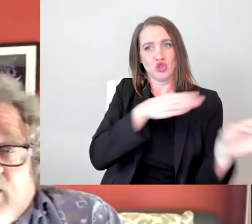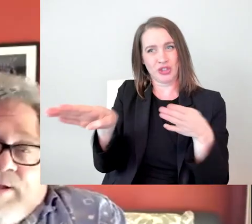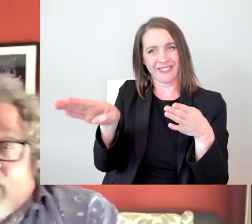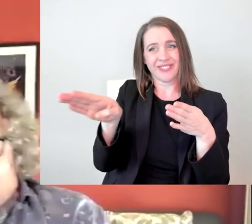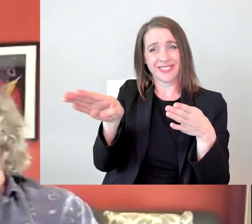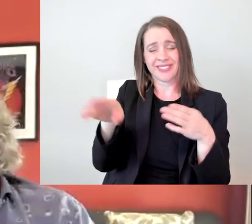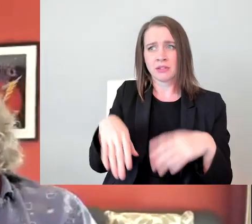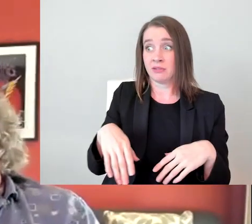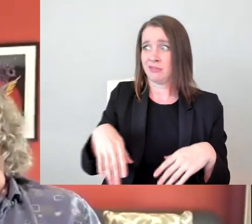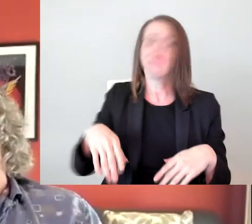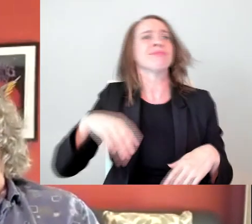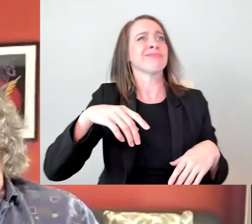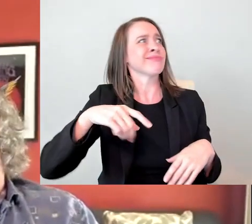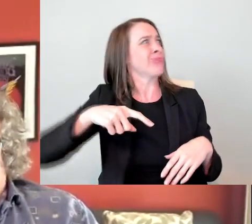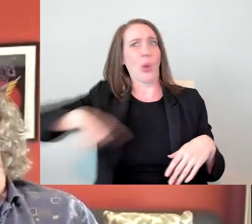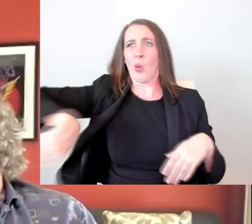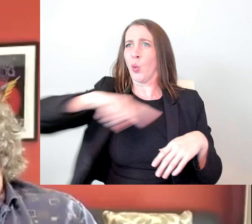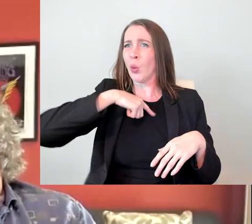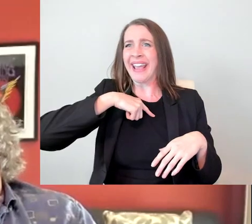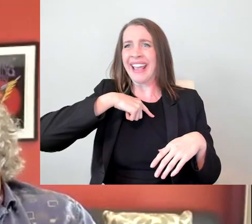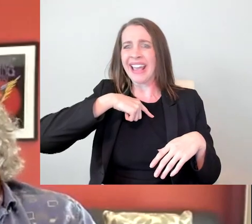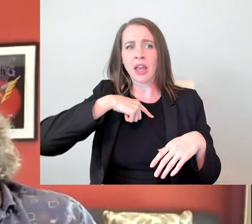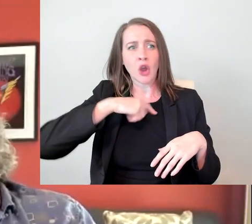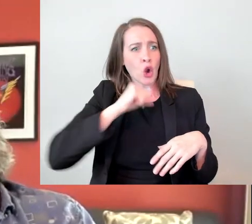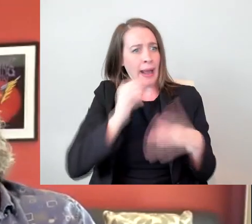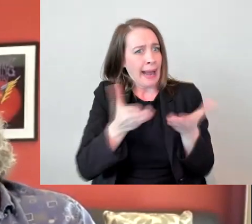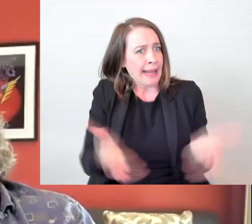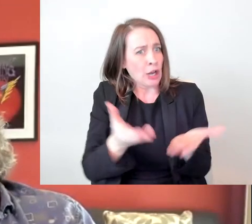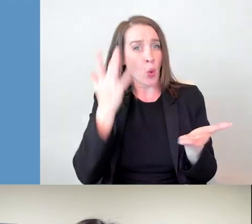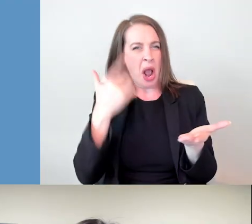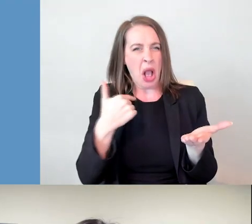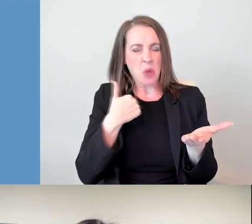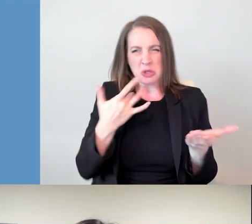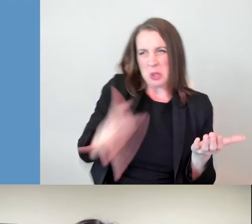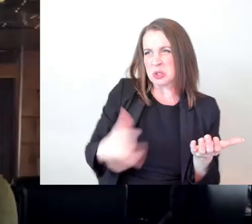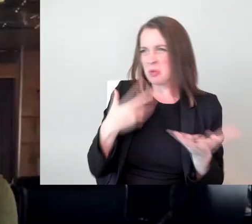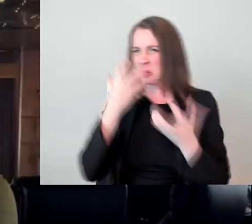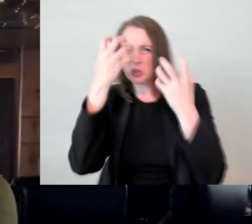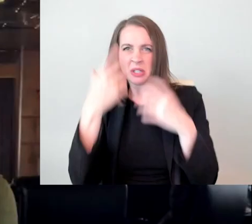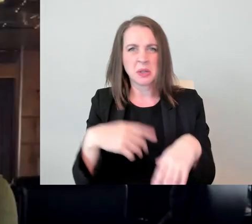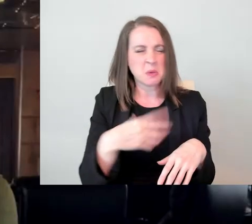and I can be the biggest help that you're going to have. Let's talk about what advice you might